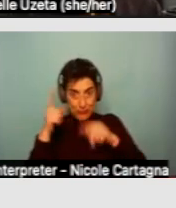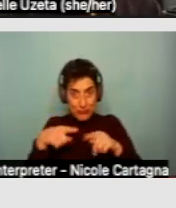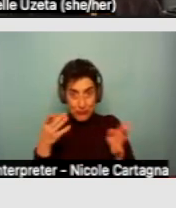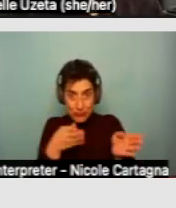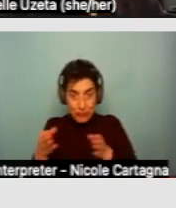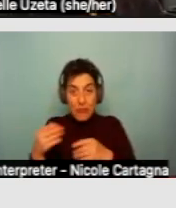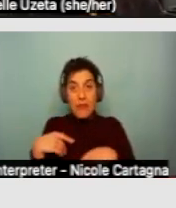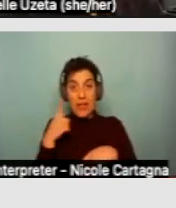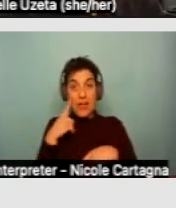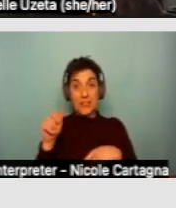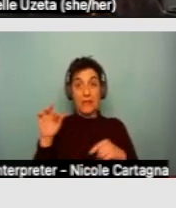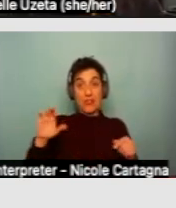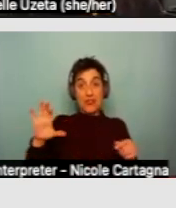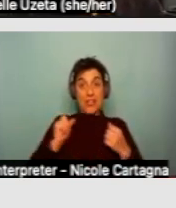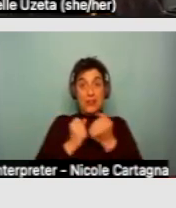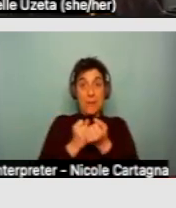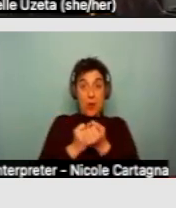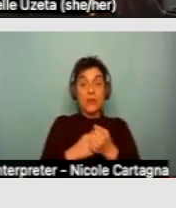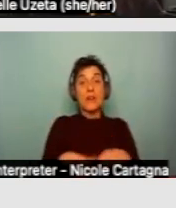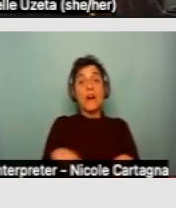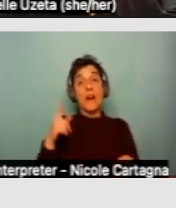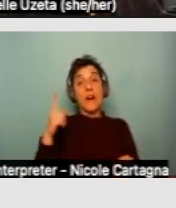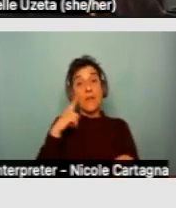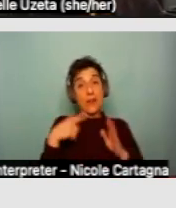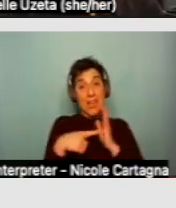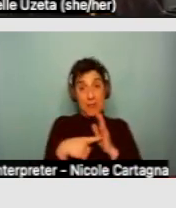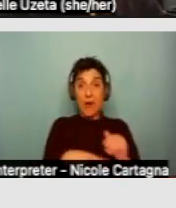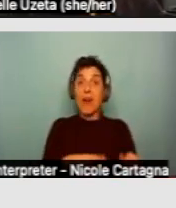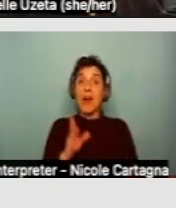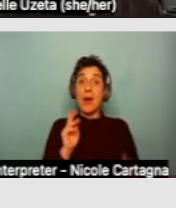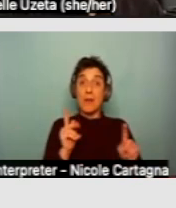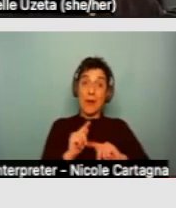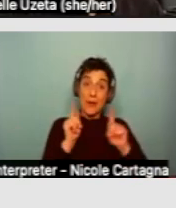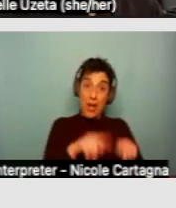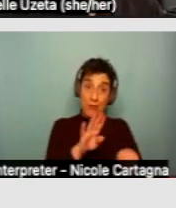So, for example, if somebody has caregivers that come to the home or provide respite to